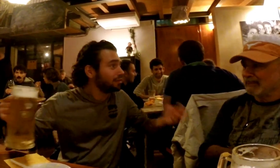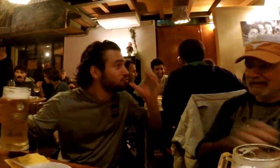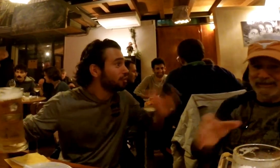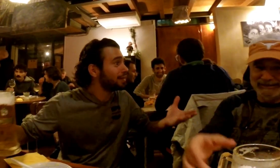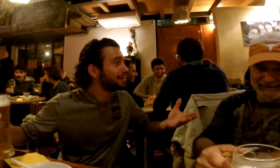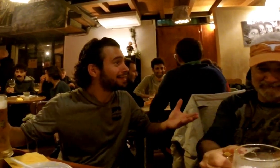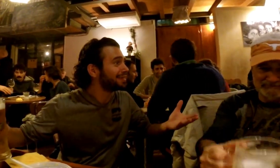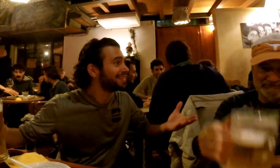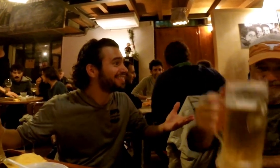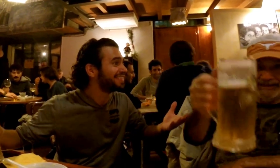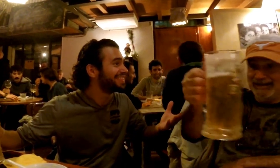Drink!?